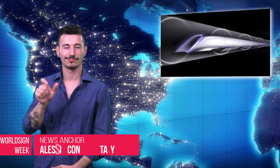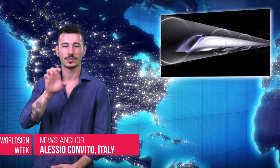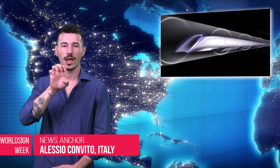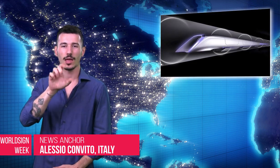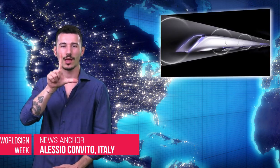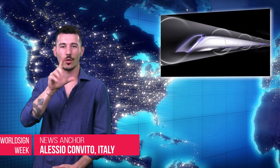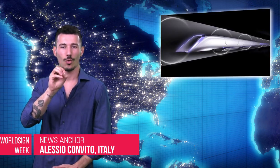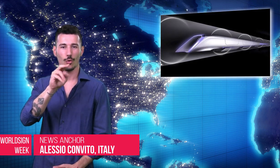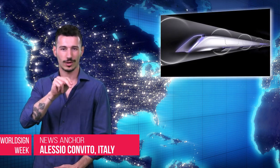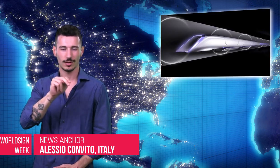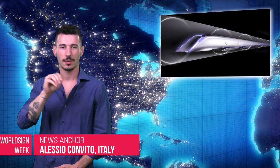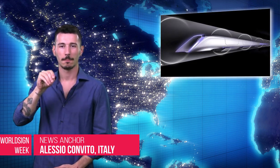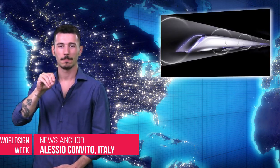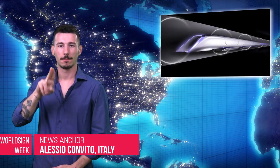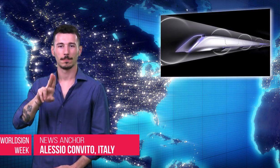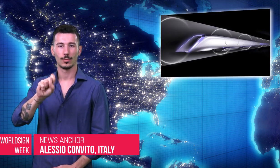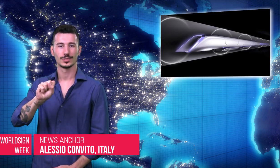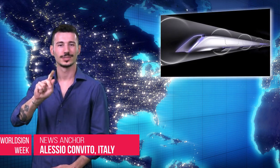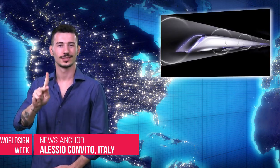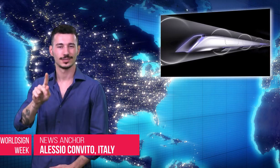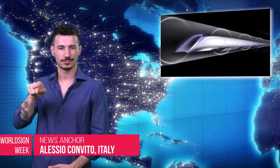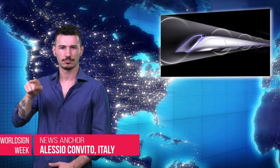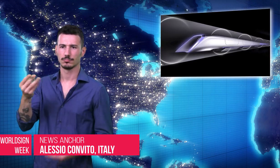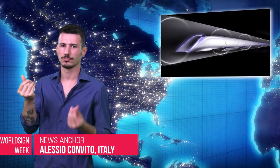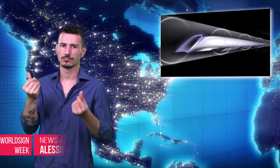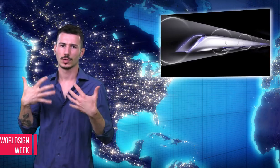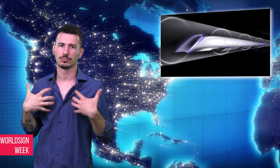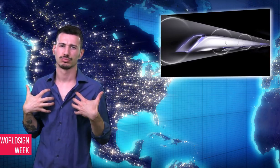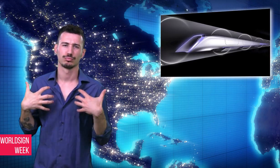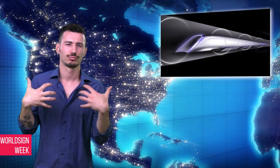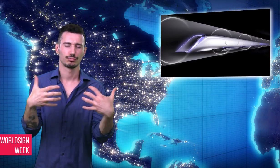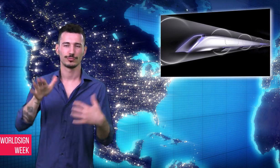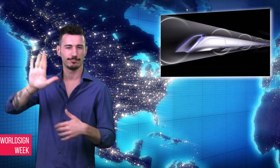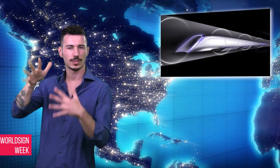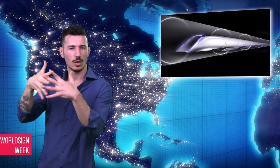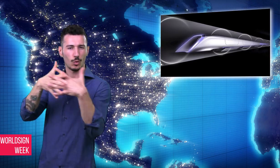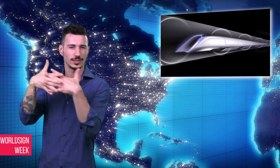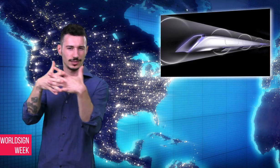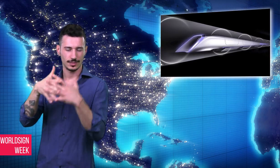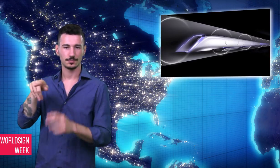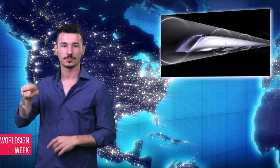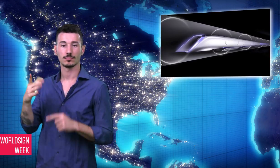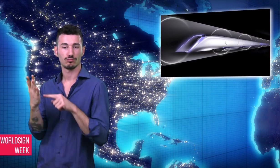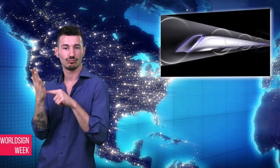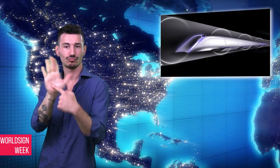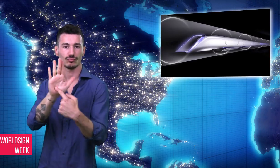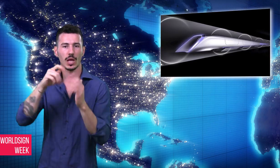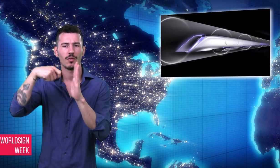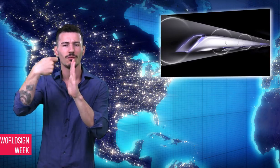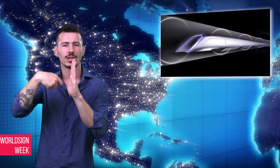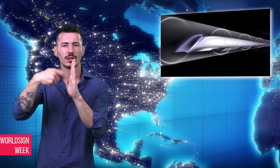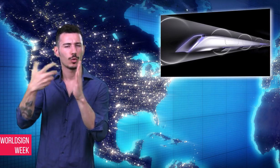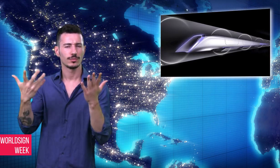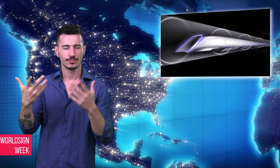Alessio: US billionaire Elon Musk just released a first-person-view video of